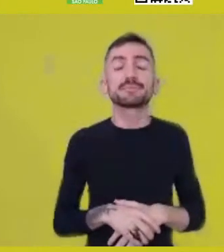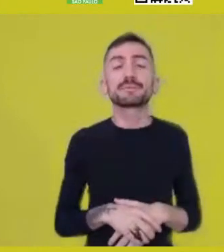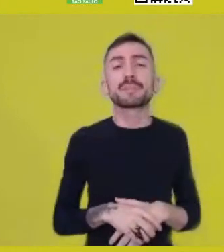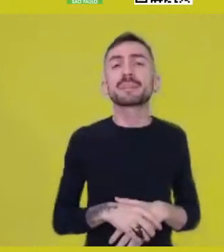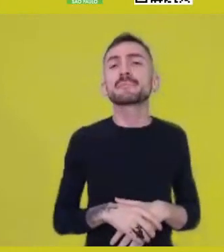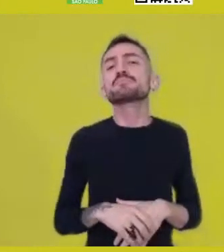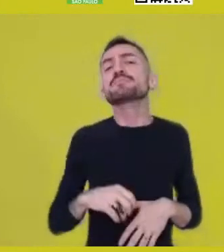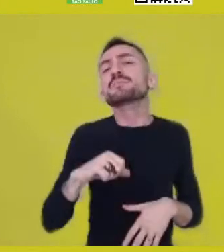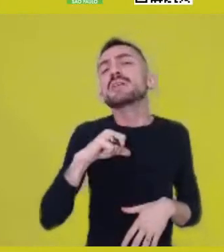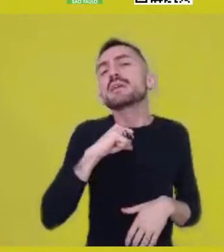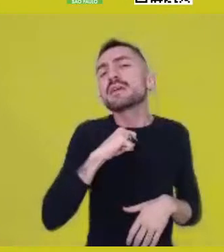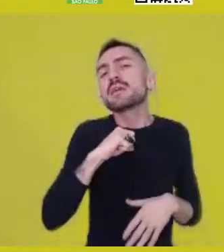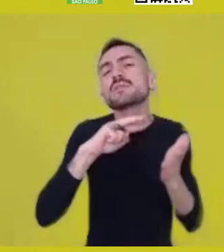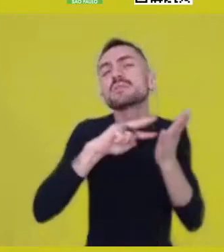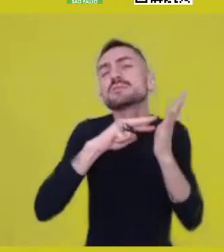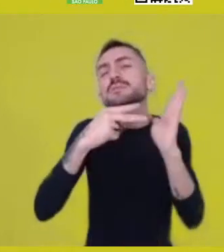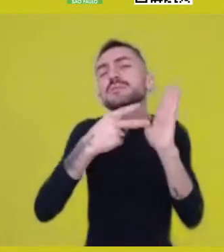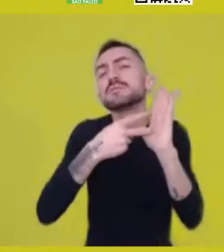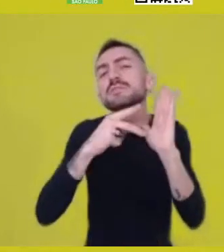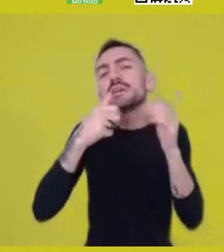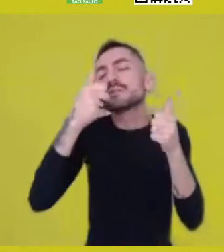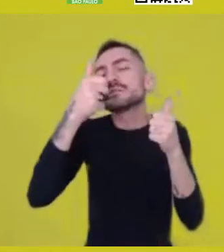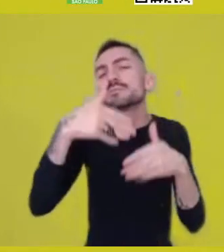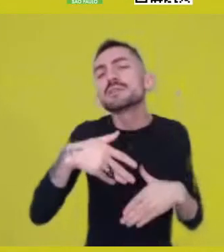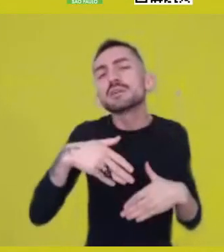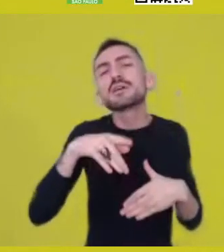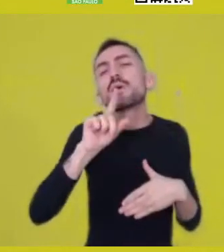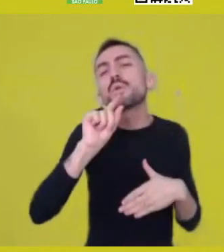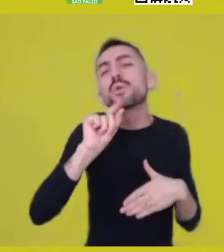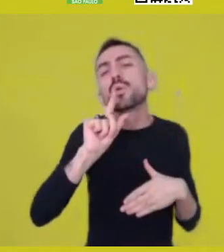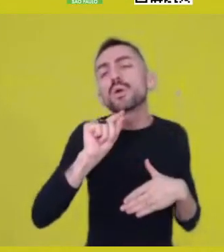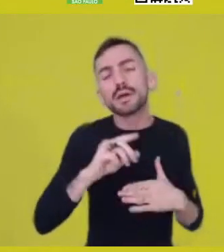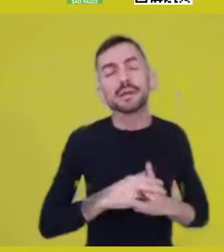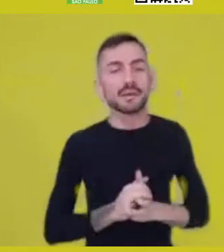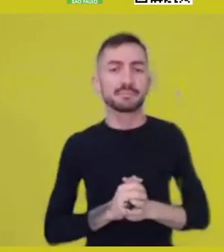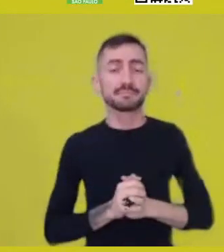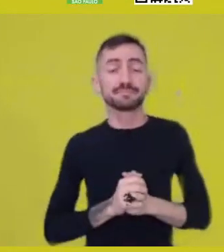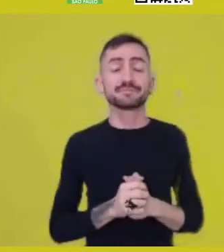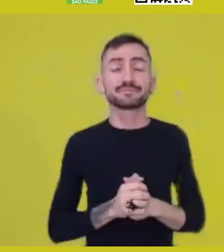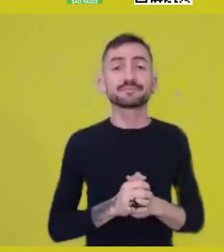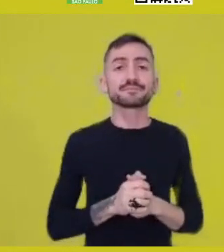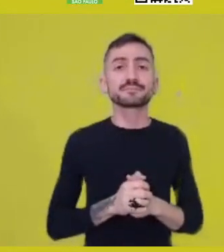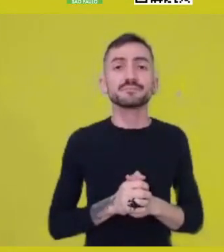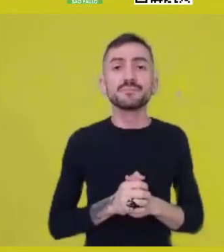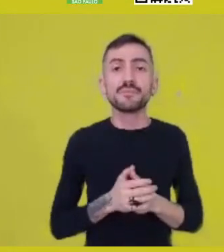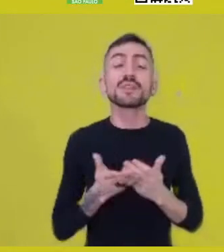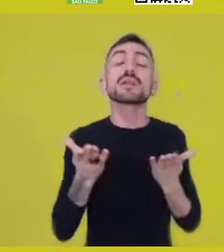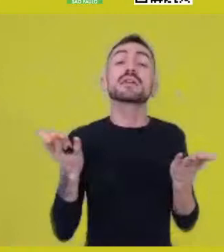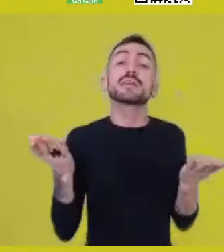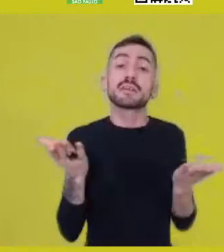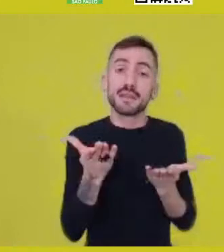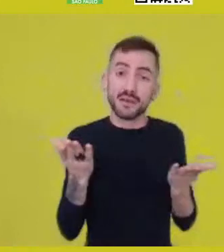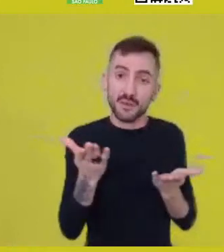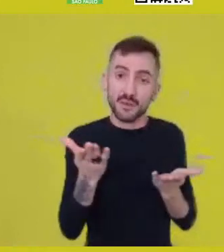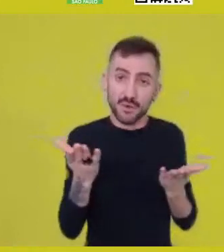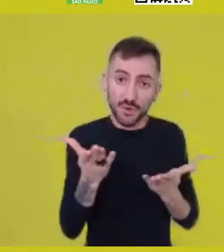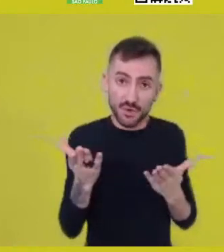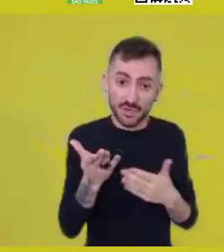That what we have here are exactly civilizatory life experiences